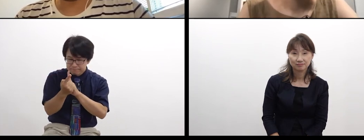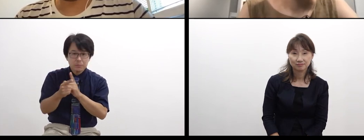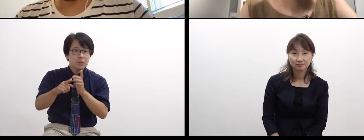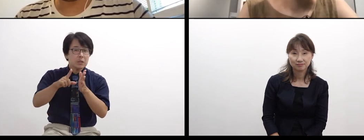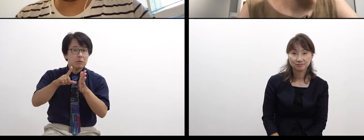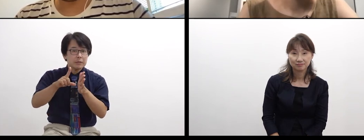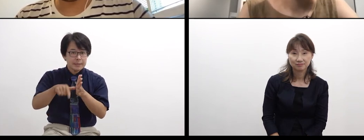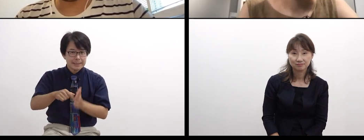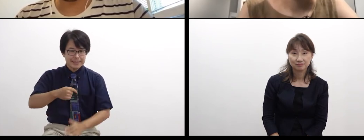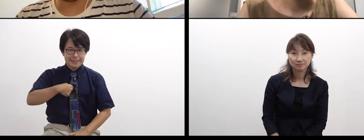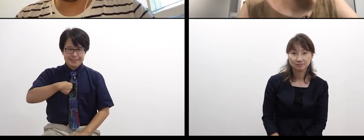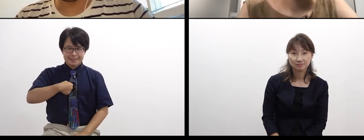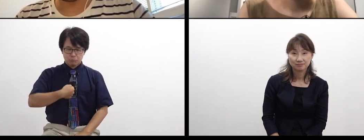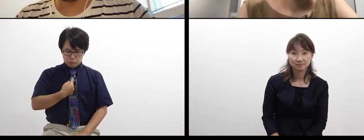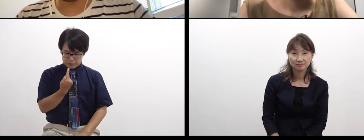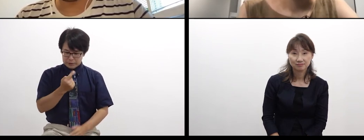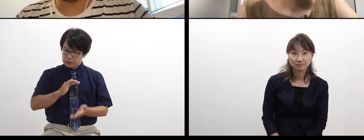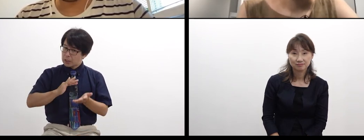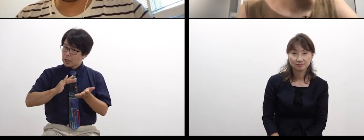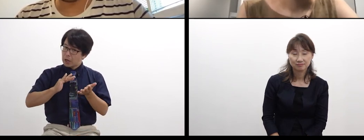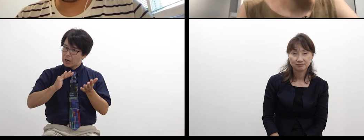when we meet something